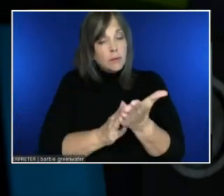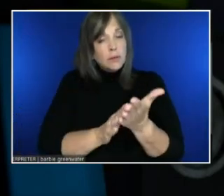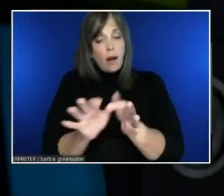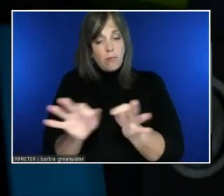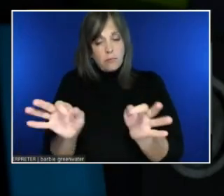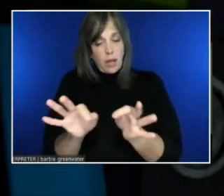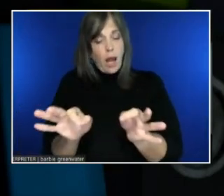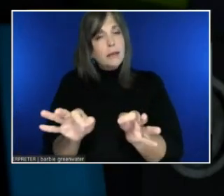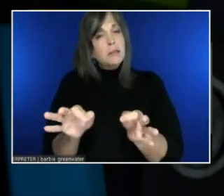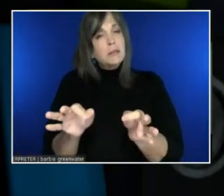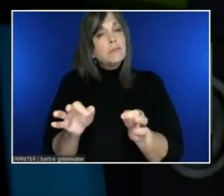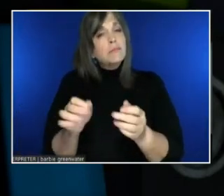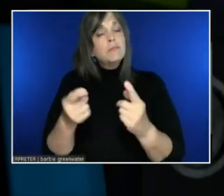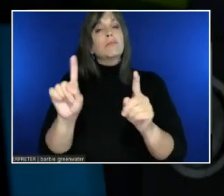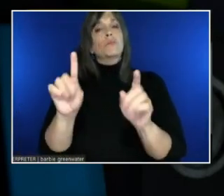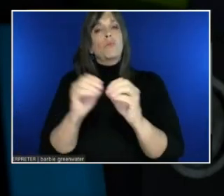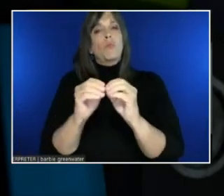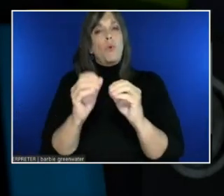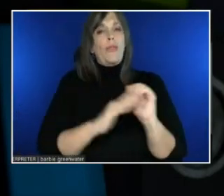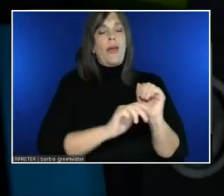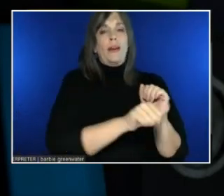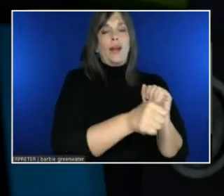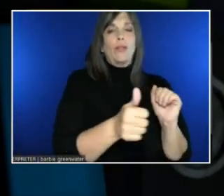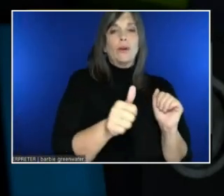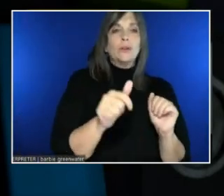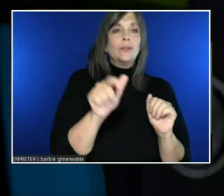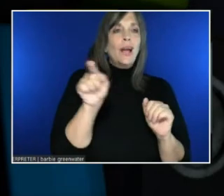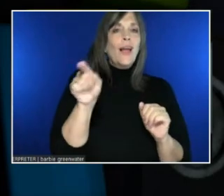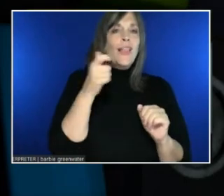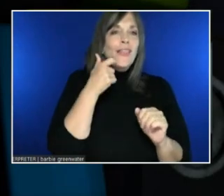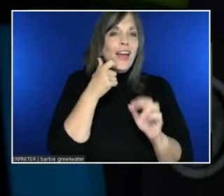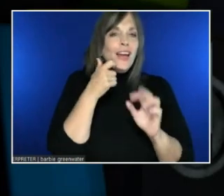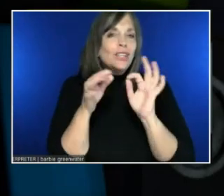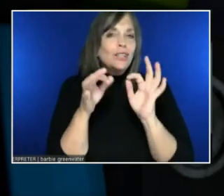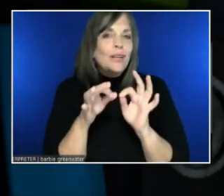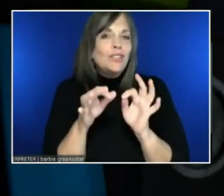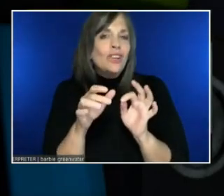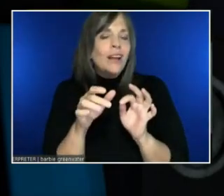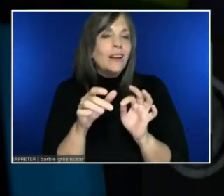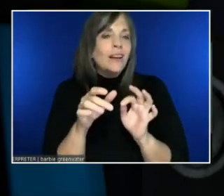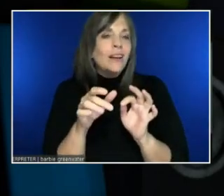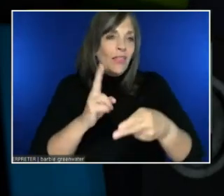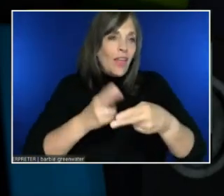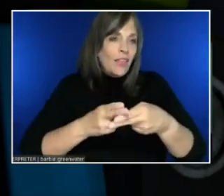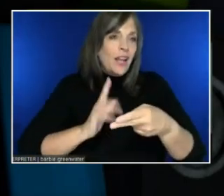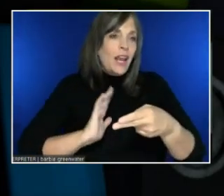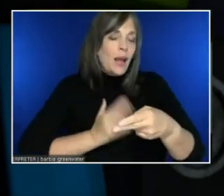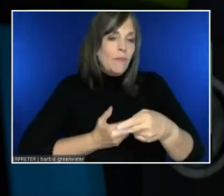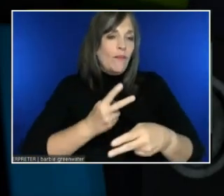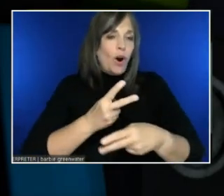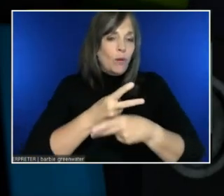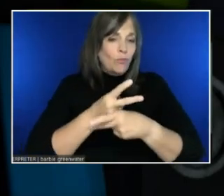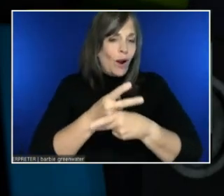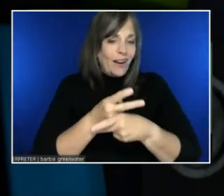Lorelle just mentioned the name of our product is not always properly transcribed.